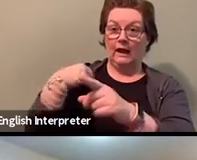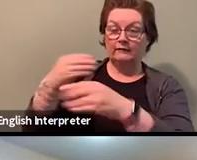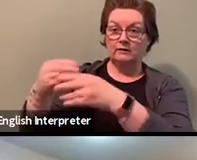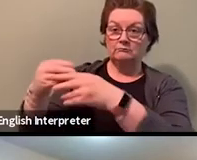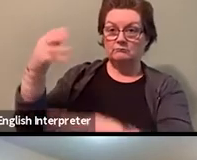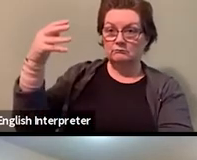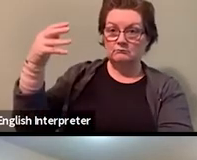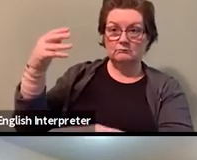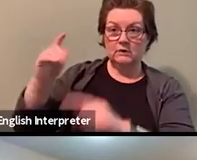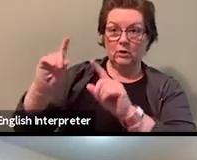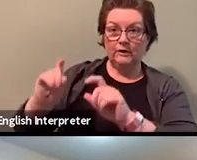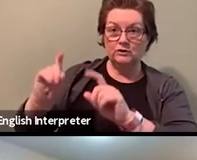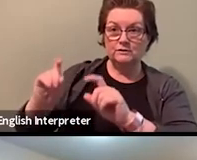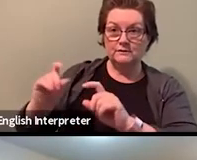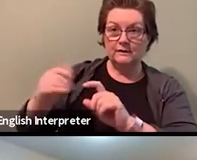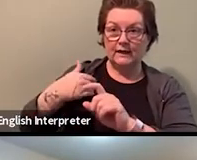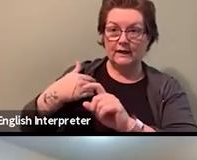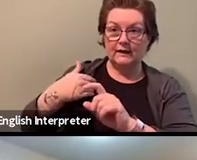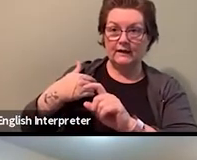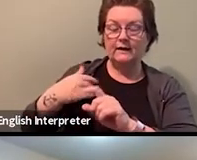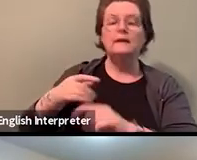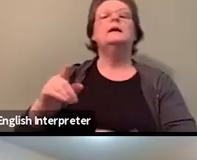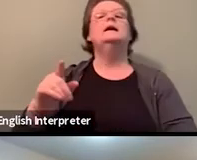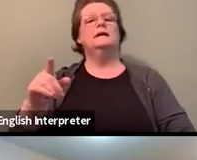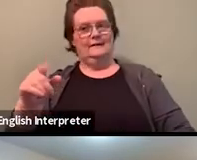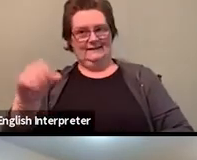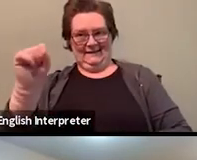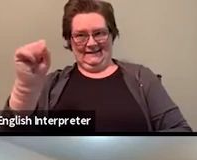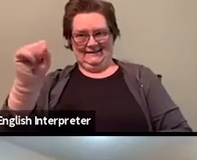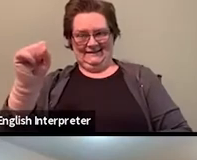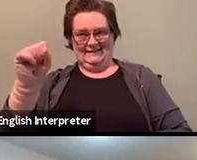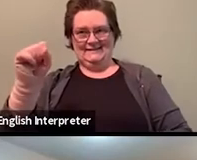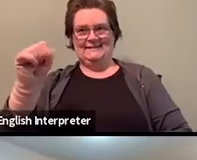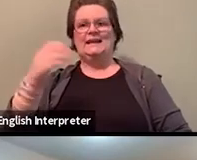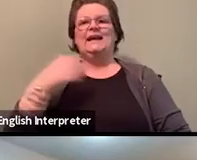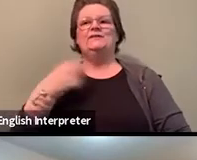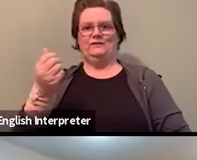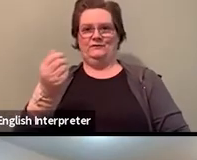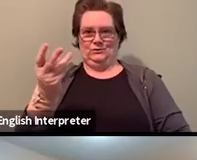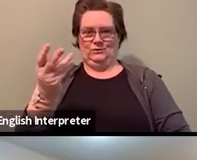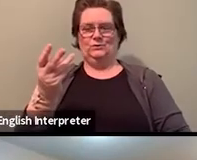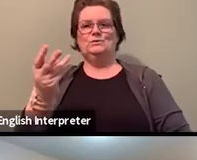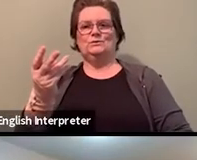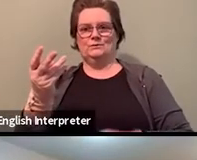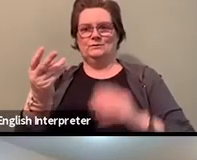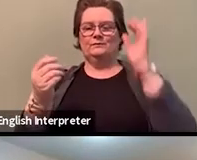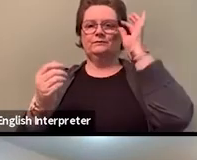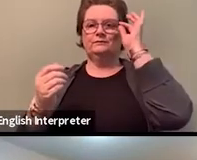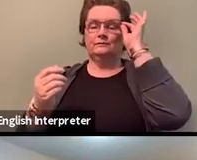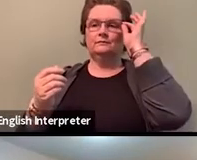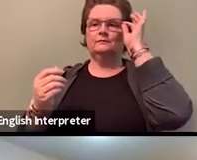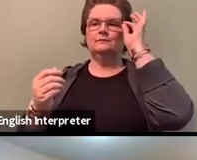Yes, thank you, we do have a few questions. Apologies in advance, to those who may not get their questions answered.